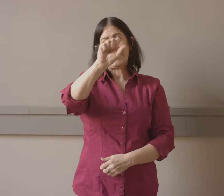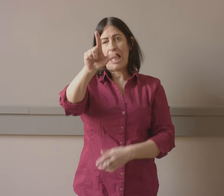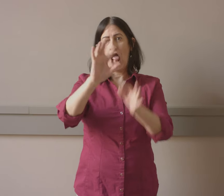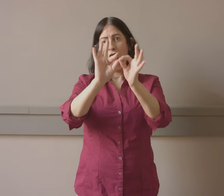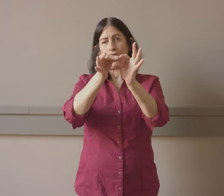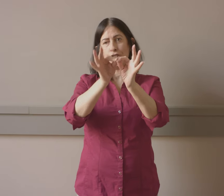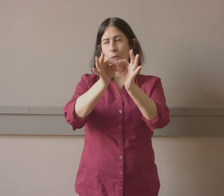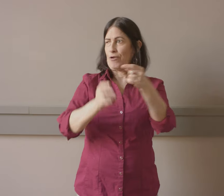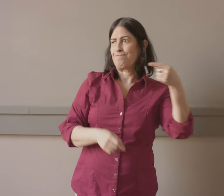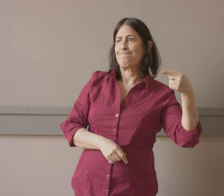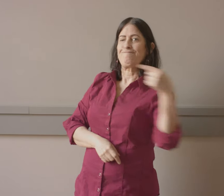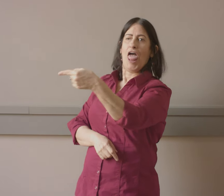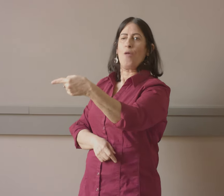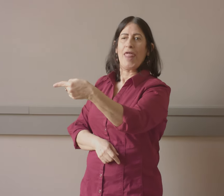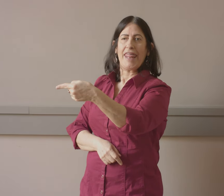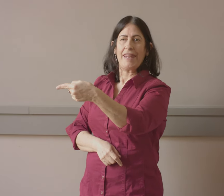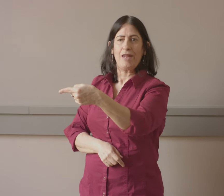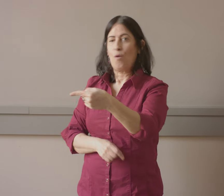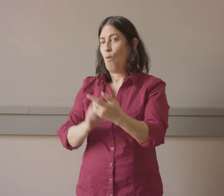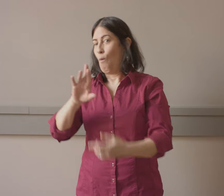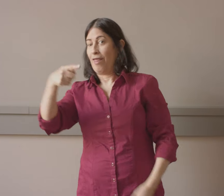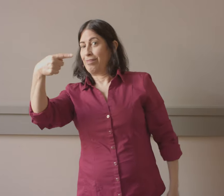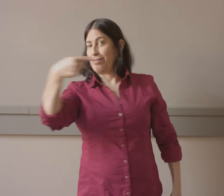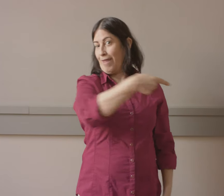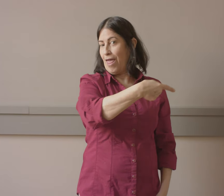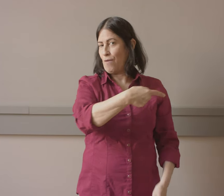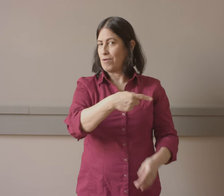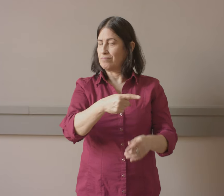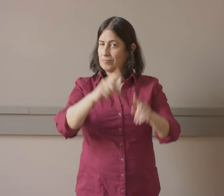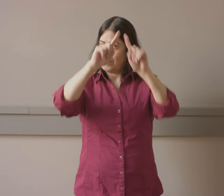you have a stage interpreter this way, ASL interpreter this way or that way.